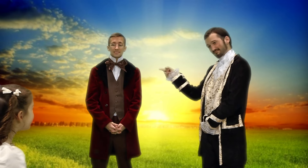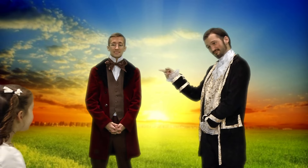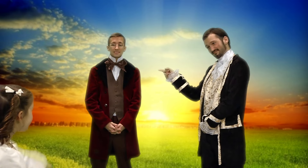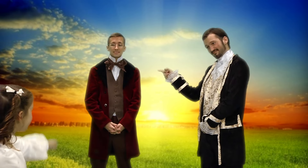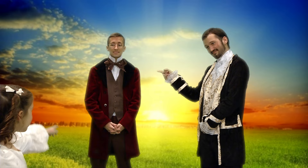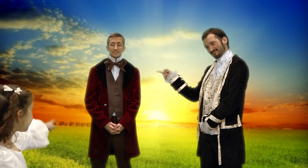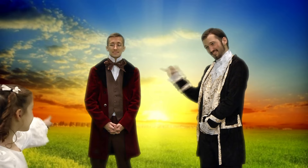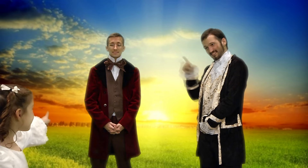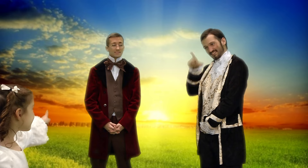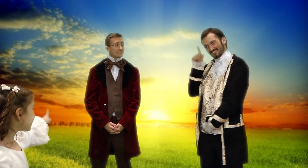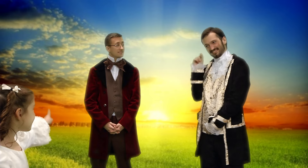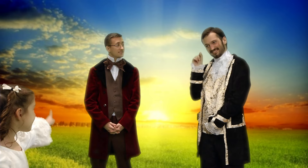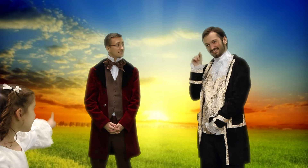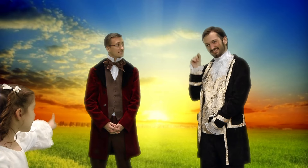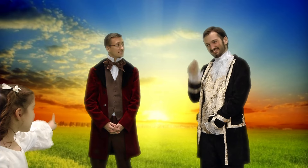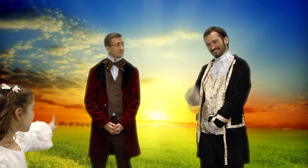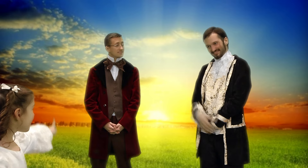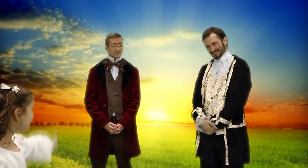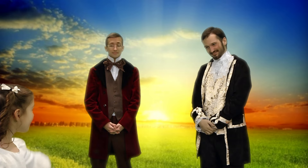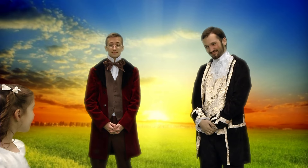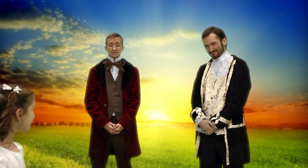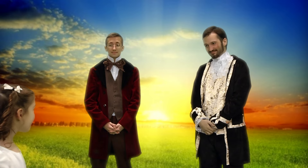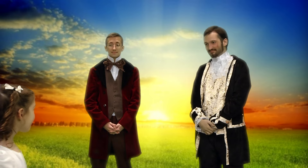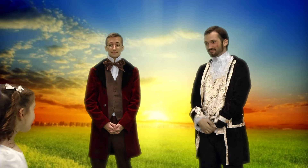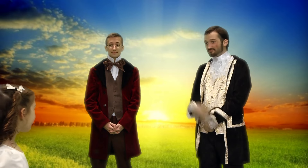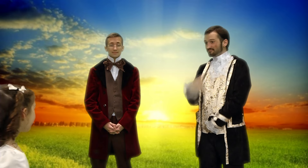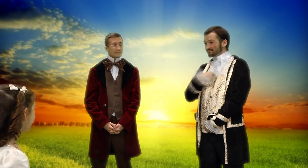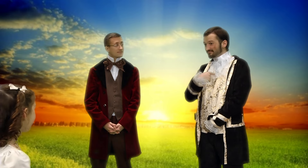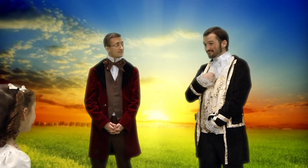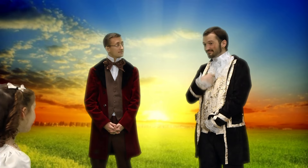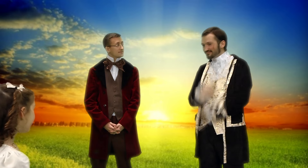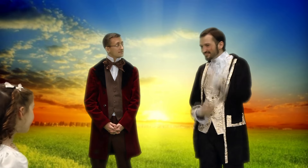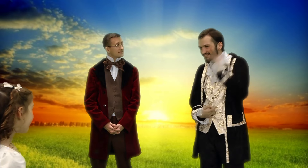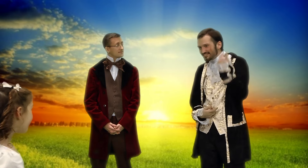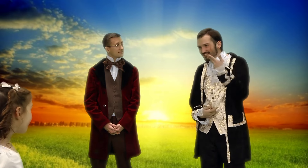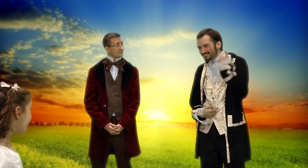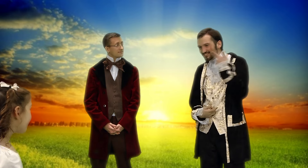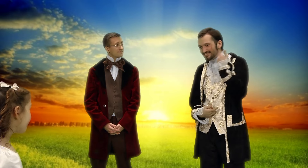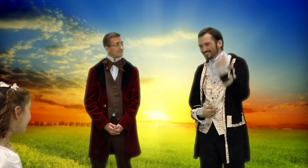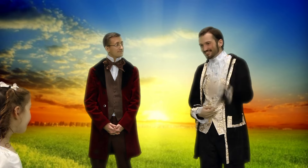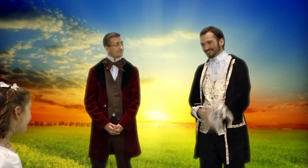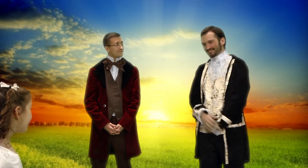His is Gallaudet. And mine, Clerc.